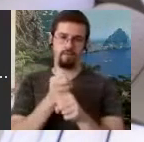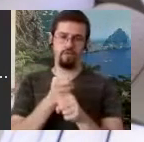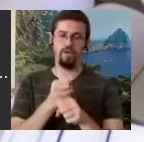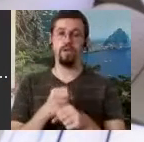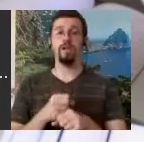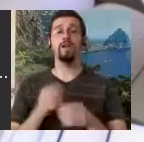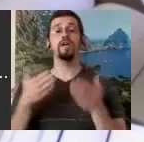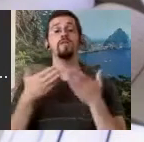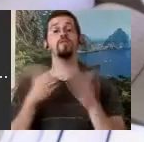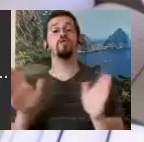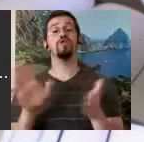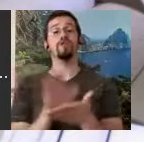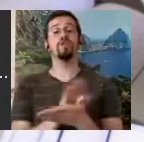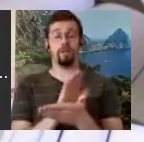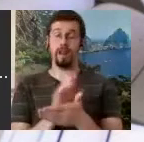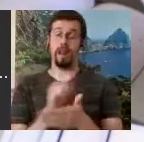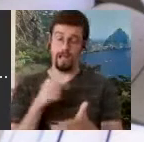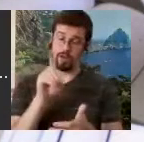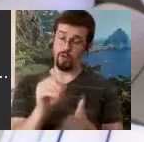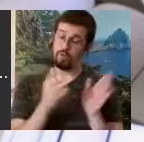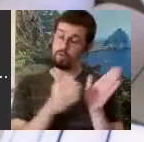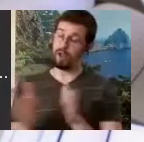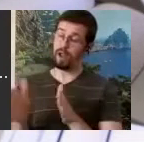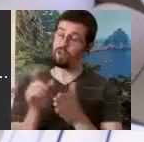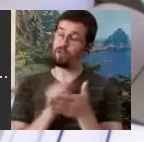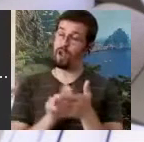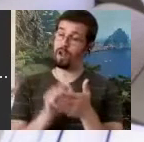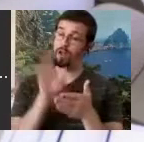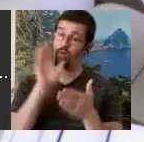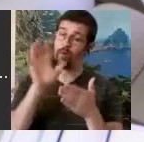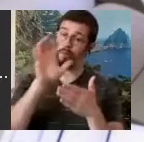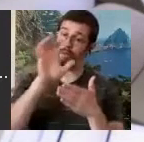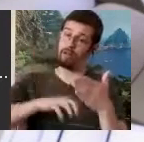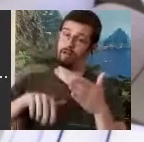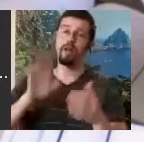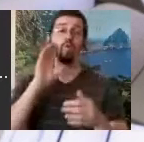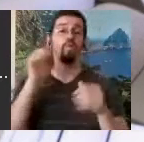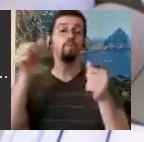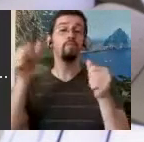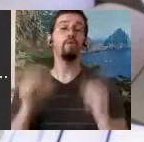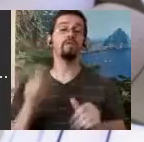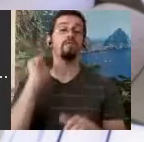do plan to write, which will be long and I'm going to post later, and also I hope